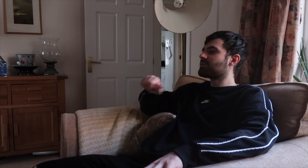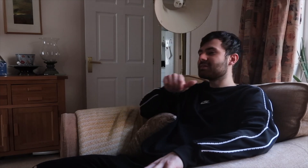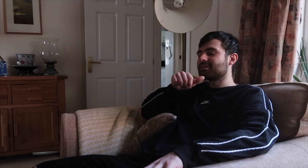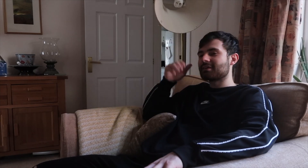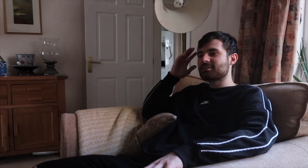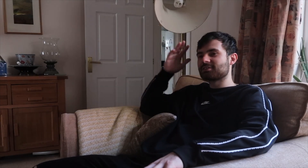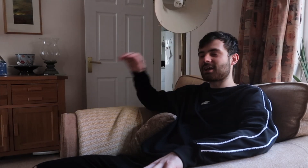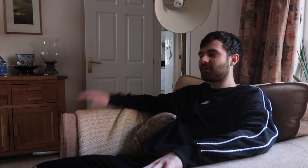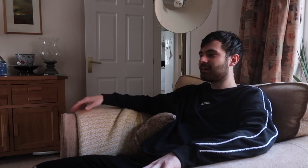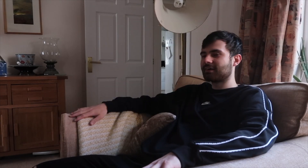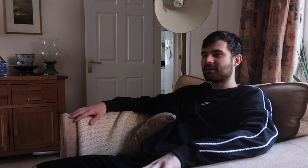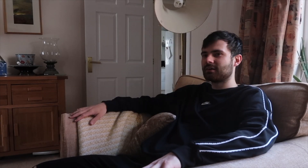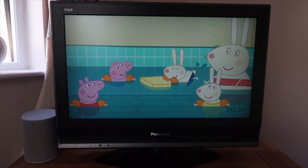That was a nice shower I had